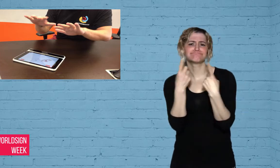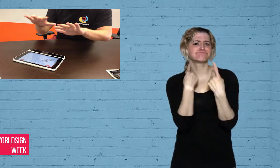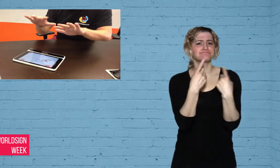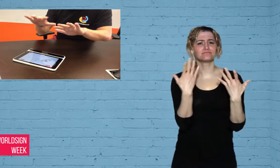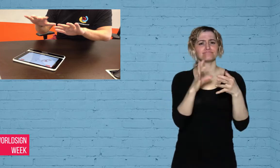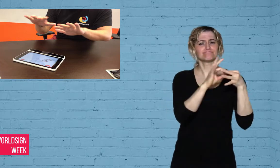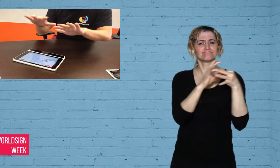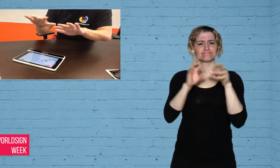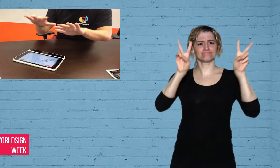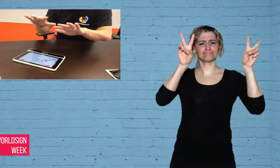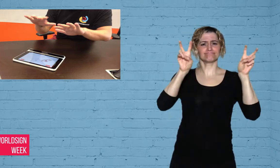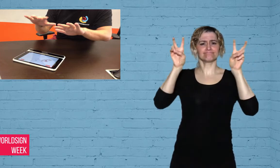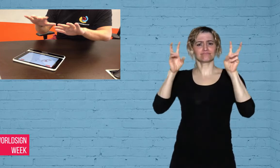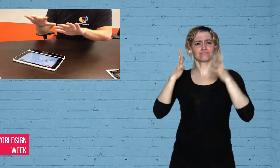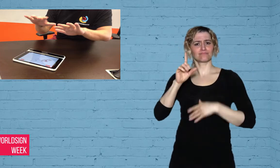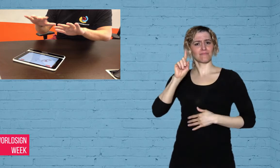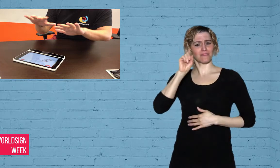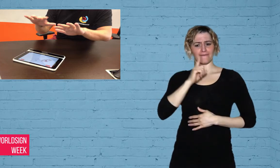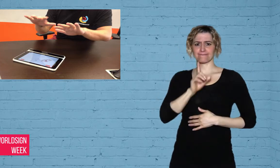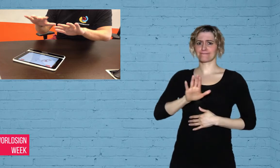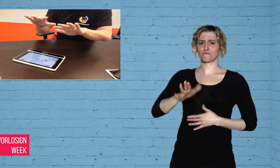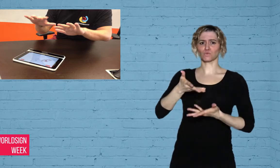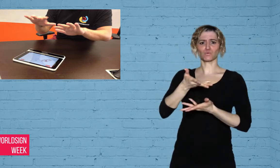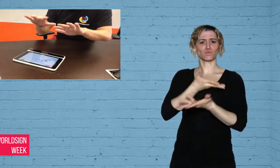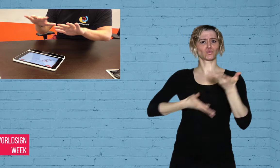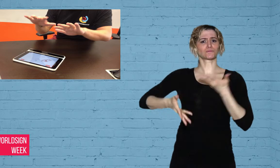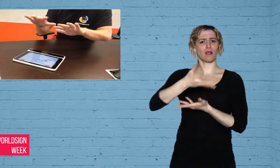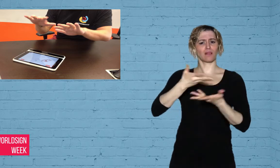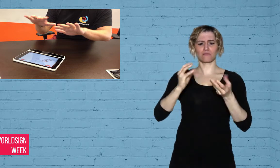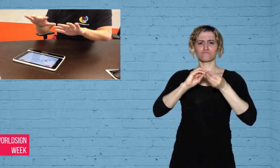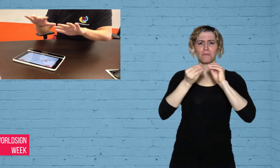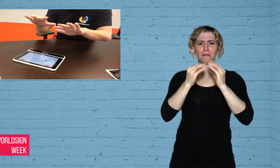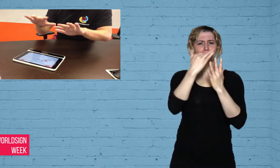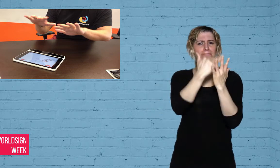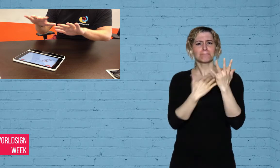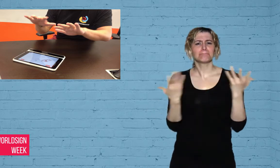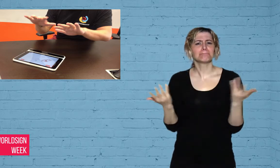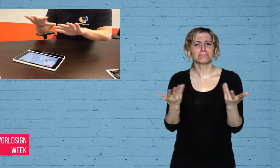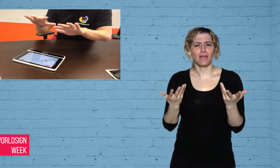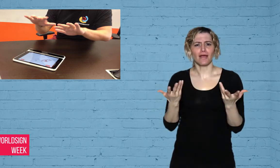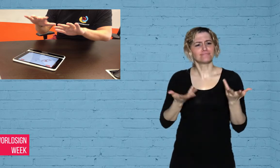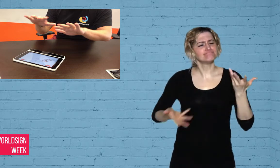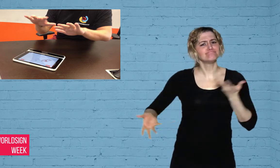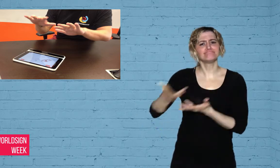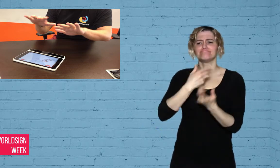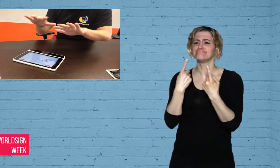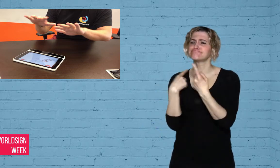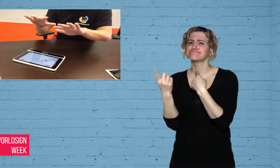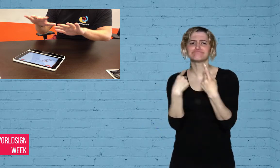Deaf community, raised the point that